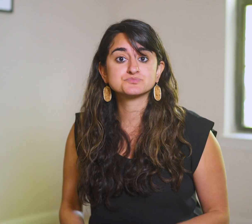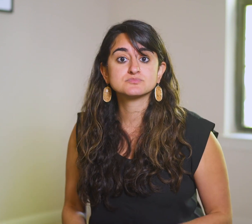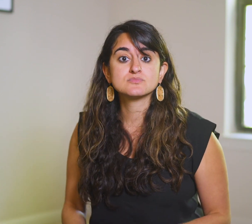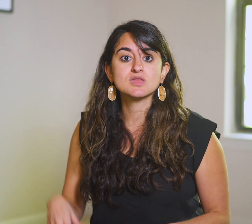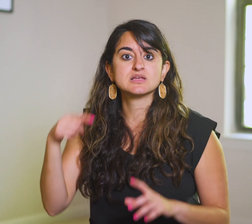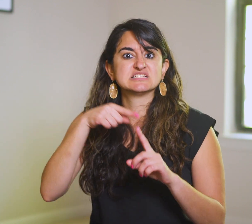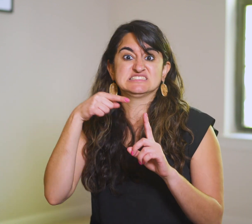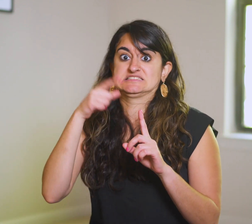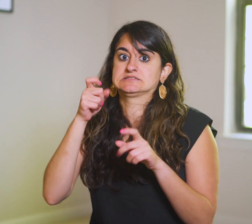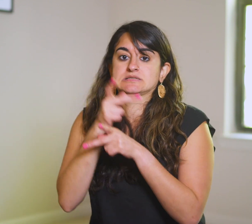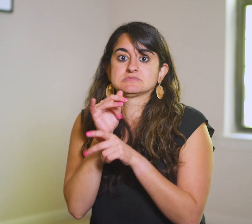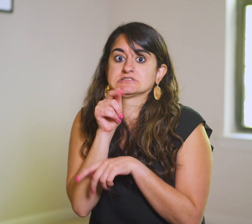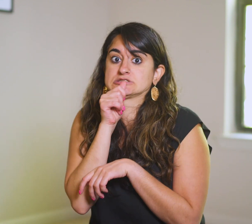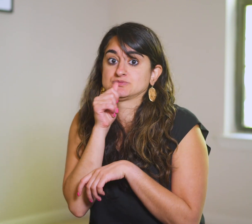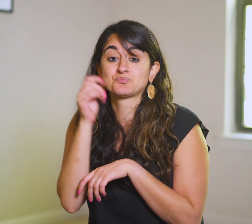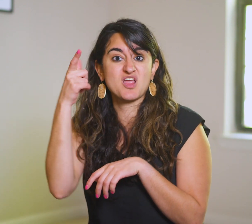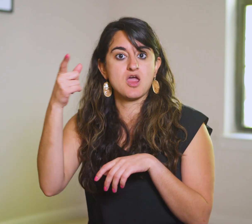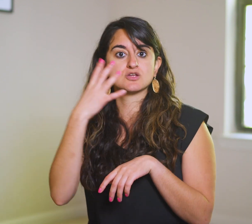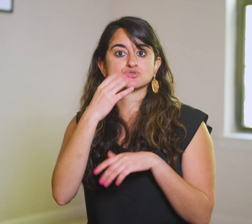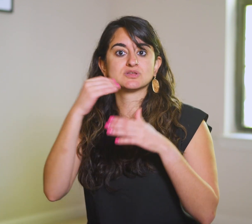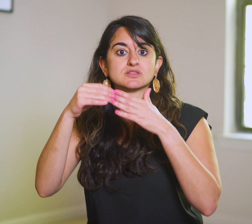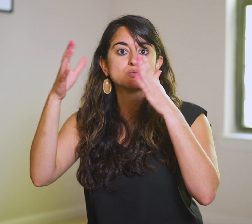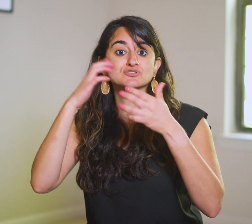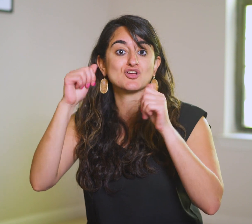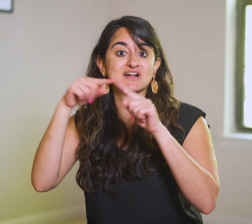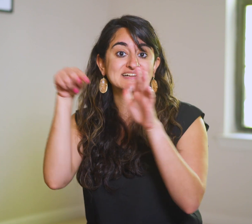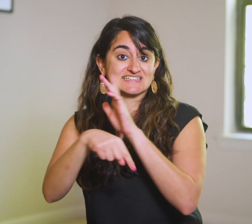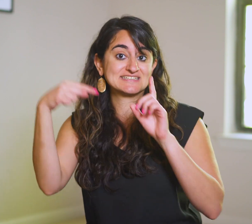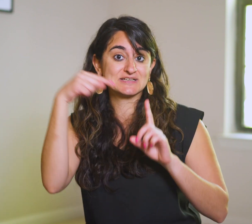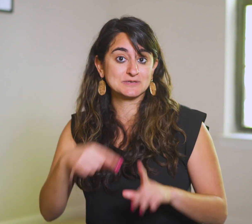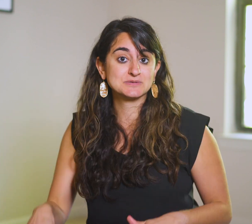He needs to keep it a secret because the Jewish leaders will try to kill Him.